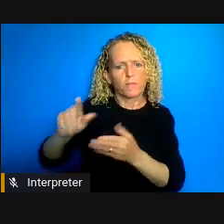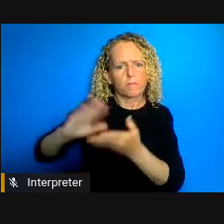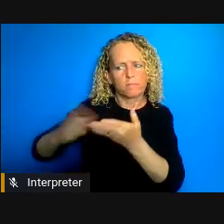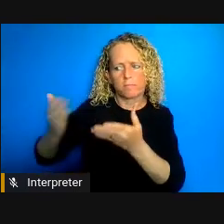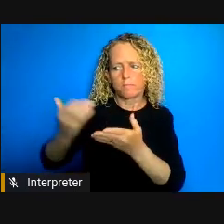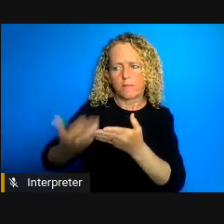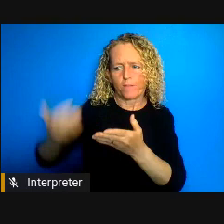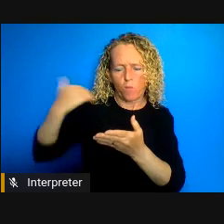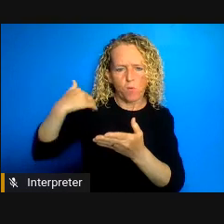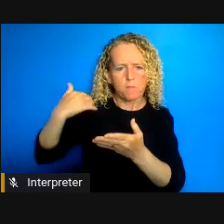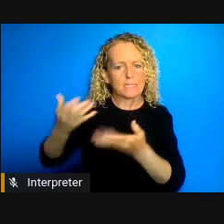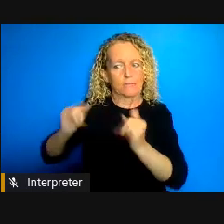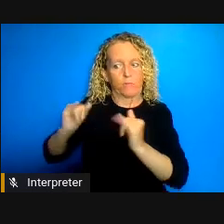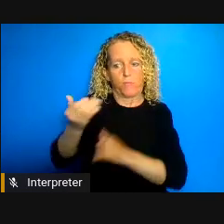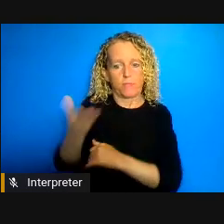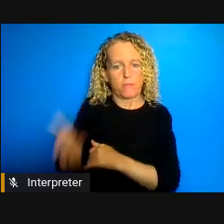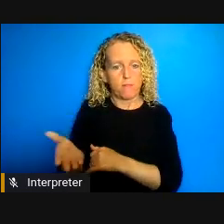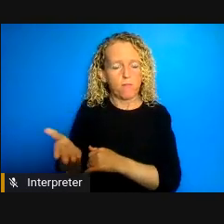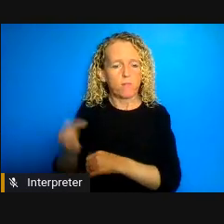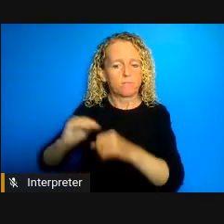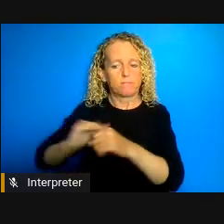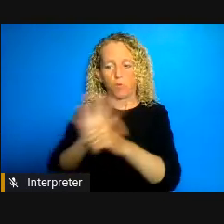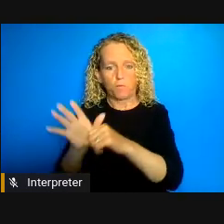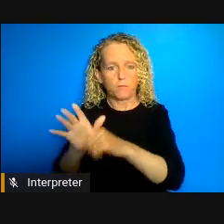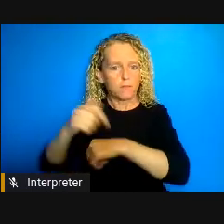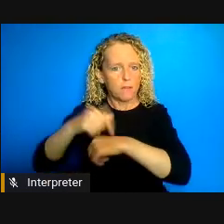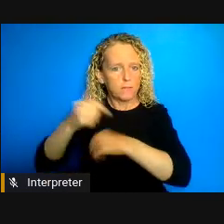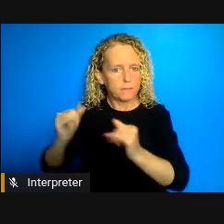COVID-19 and the rapid you know urgent decarceration